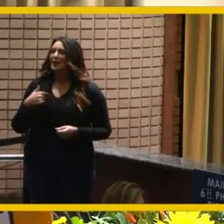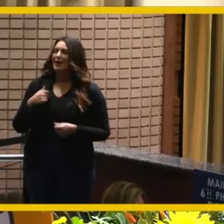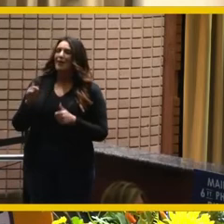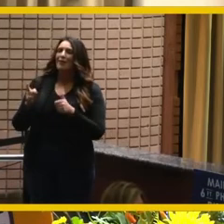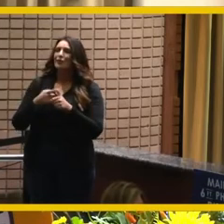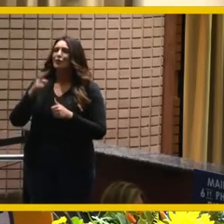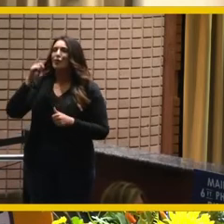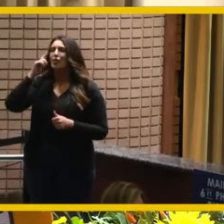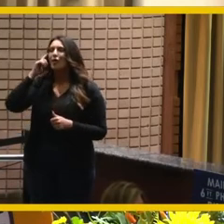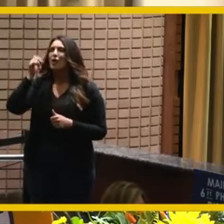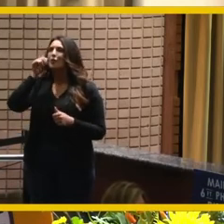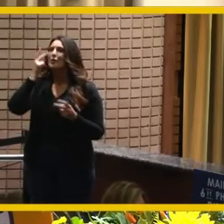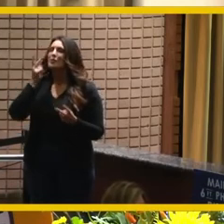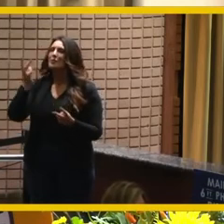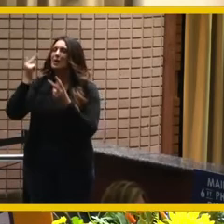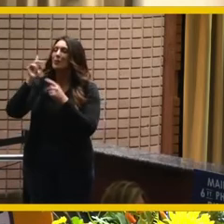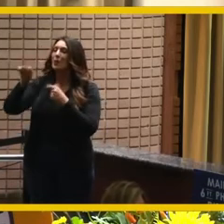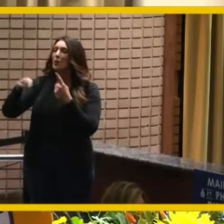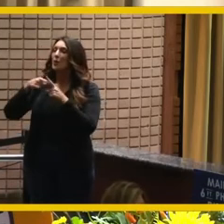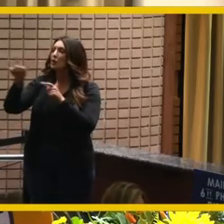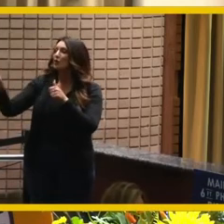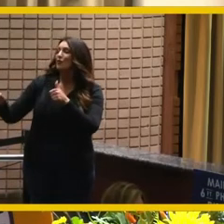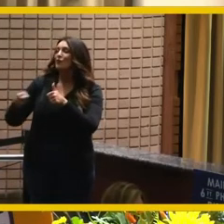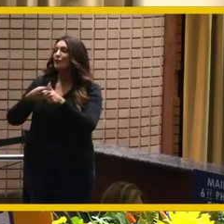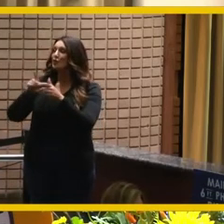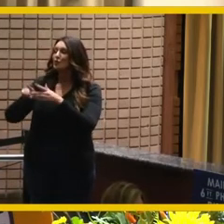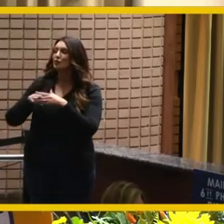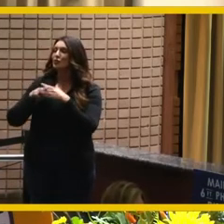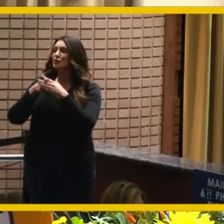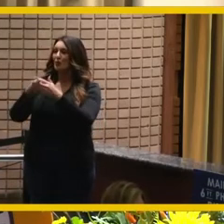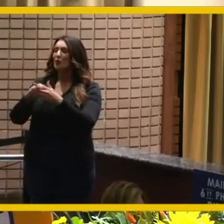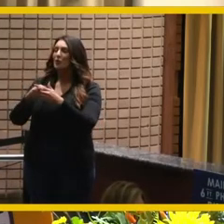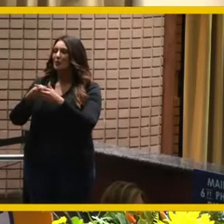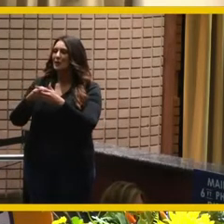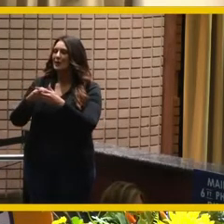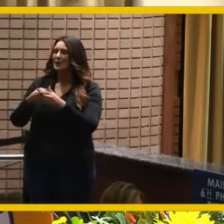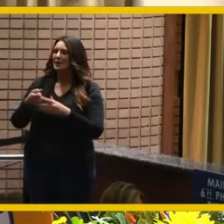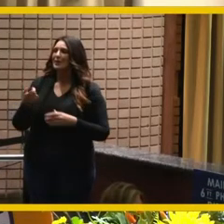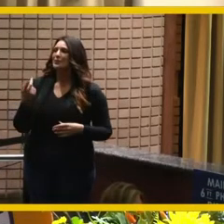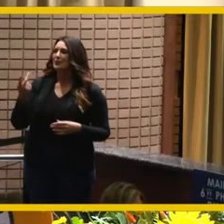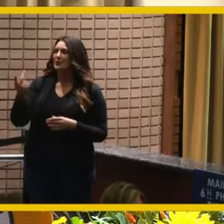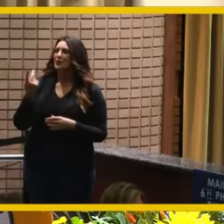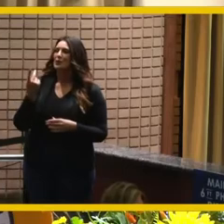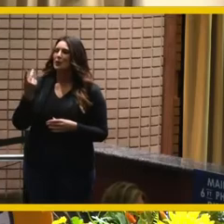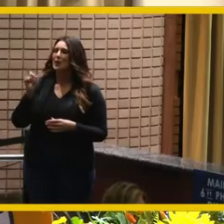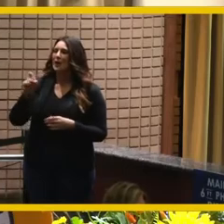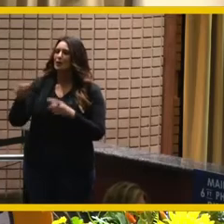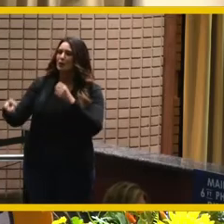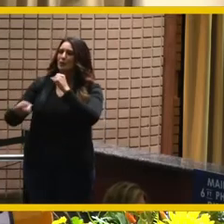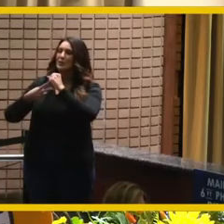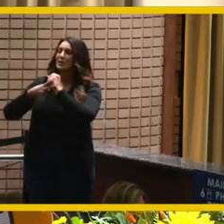first started this gig uh and we needed to save the cross up there on mount rubino and what a